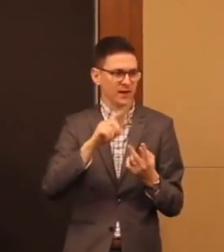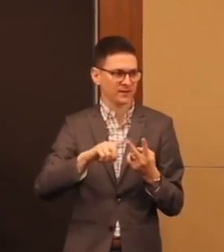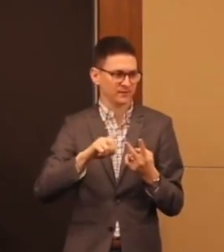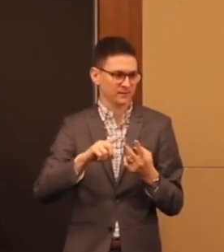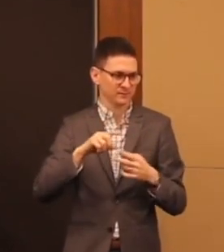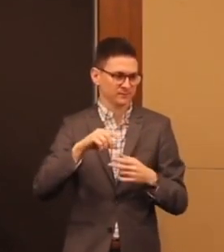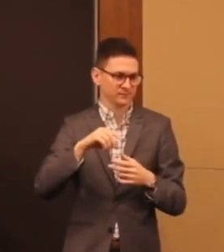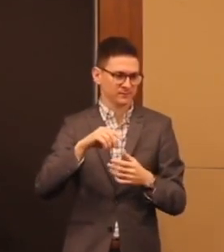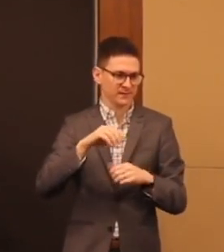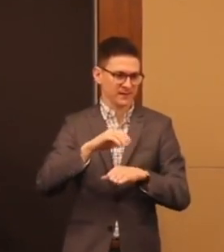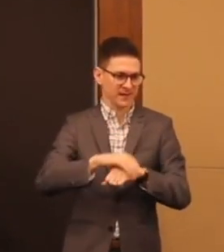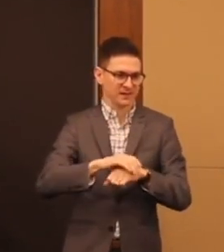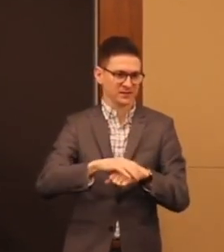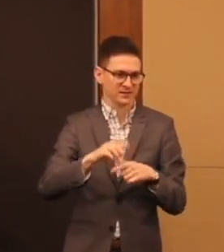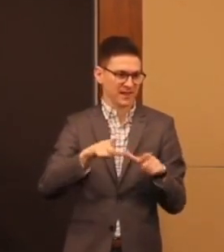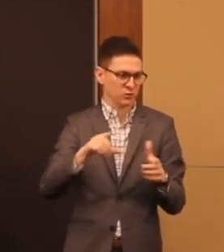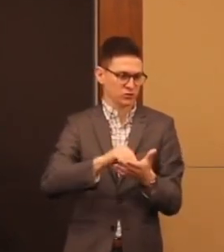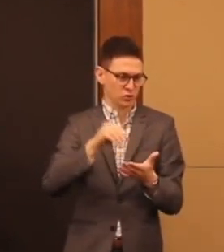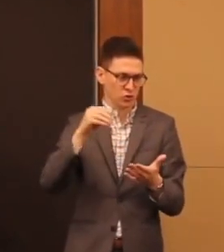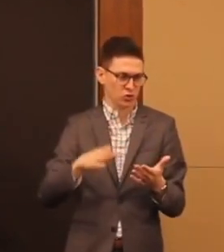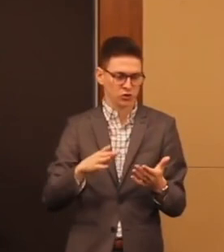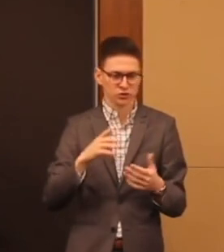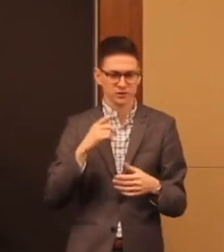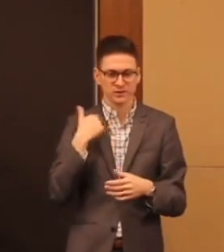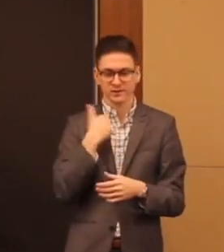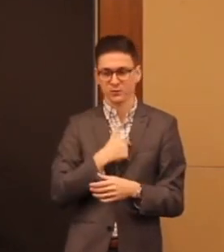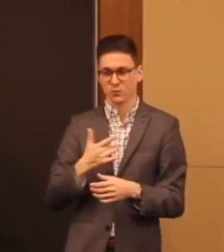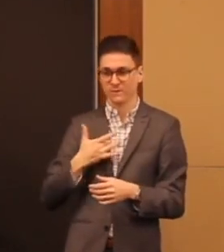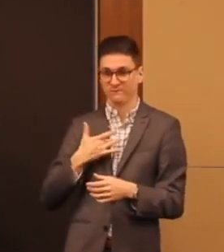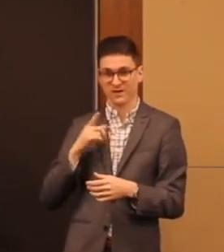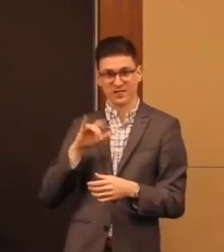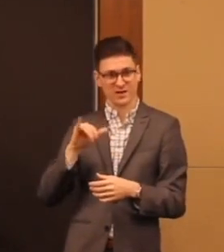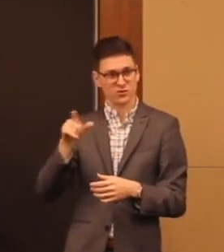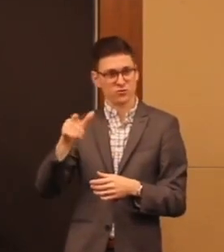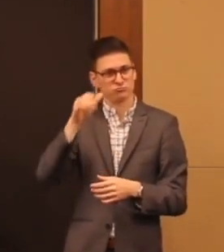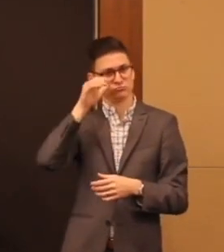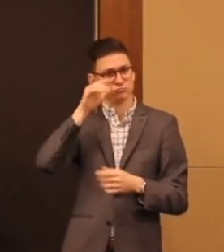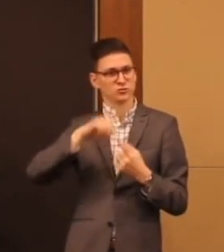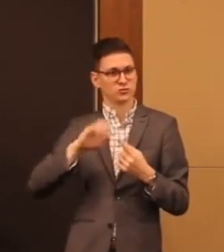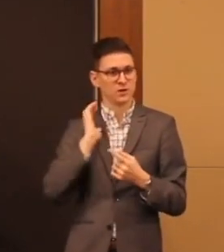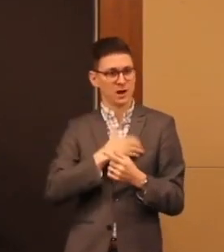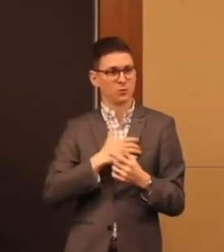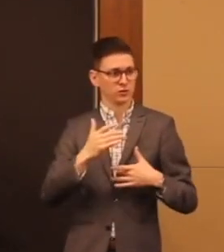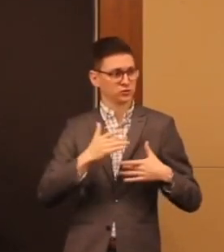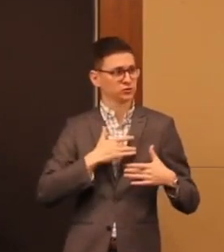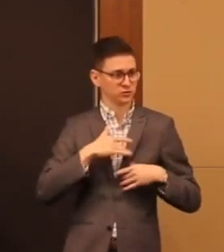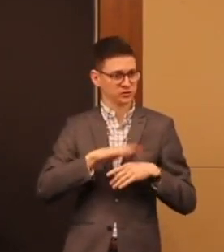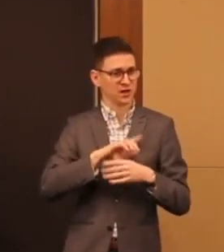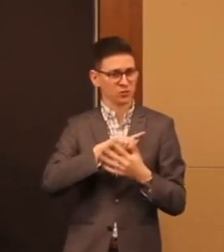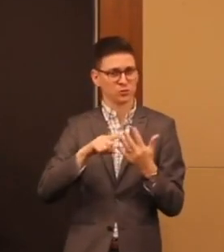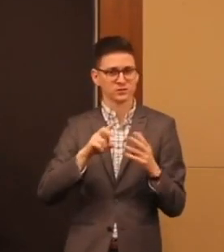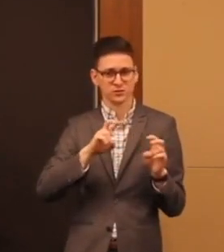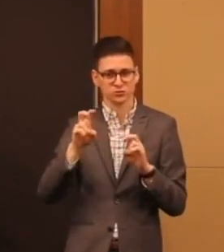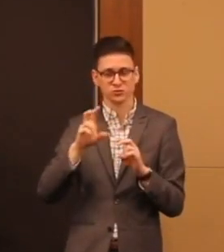We felt that you listened very acutely to our concerns on those issues and we very very